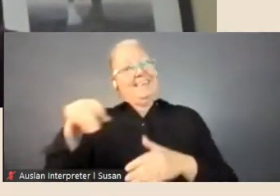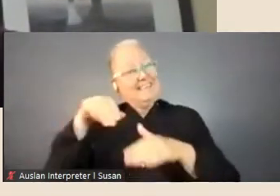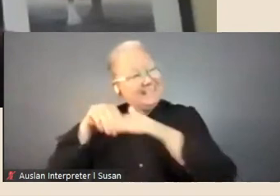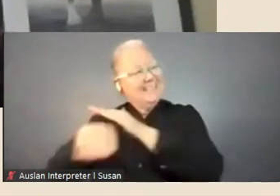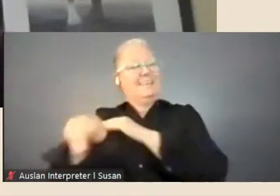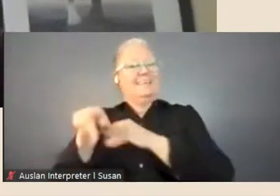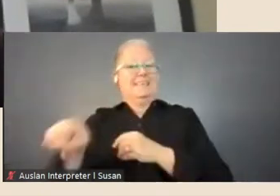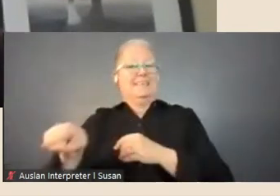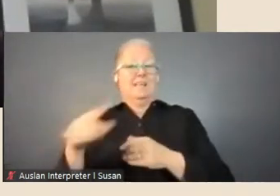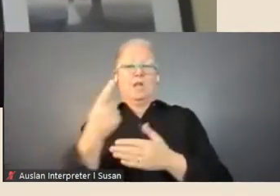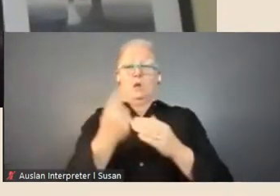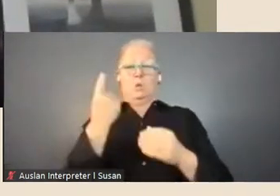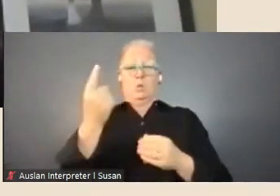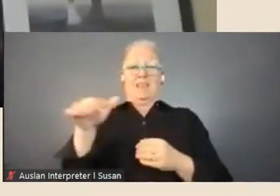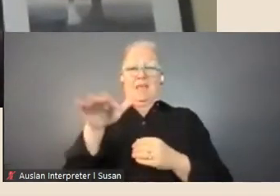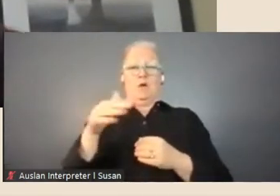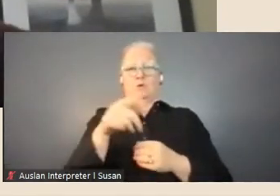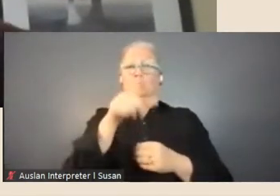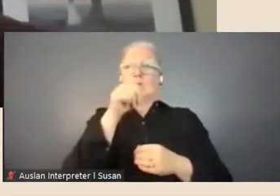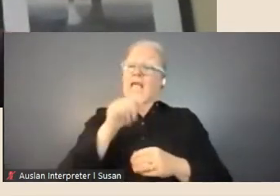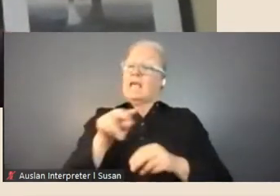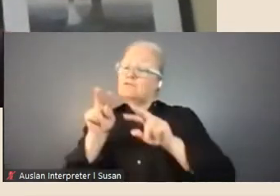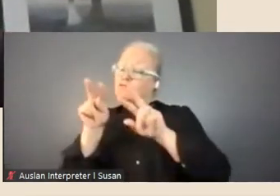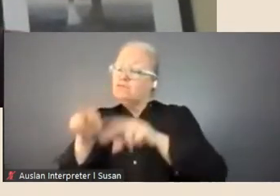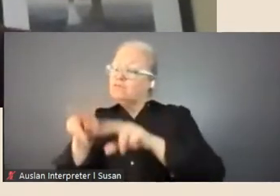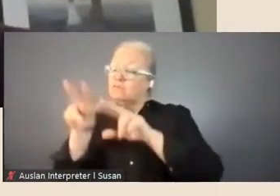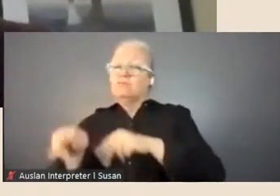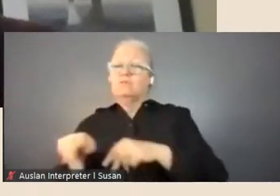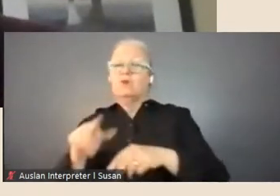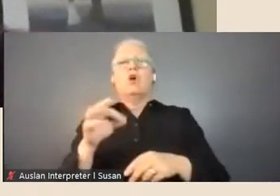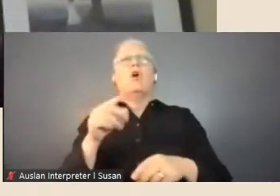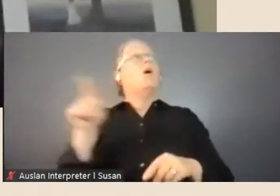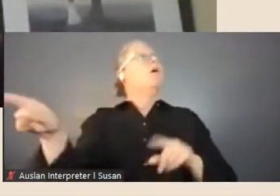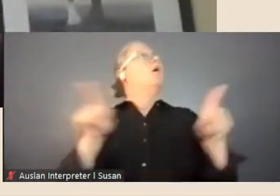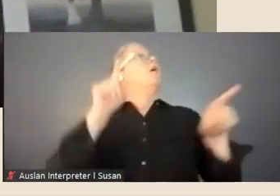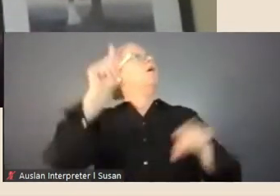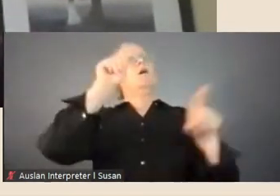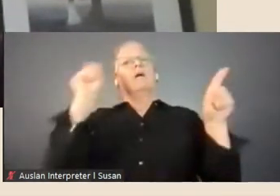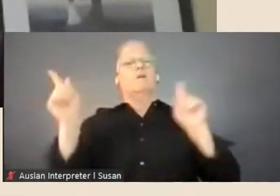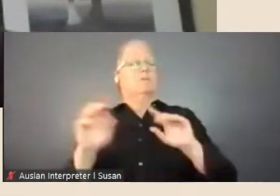the Library you can actually look at it you know, it's not just all around the library. Others, a material